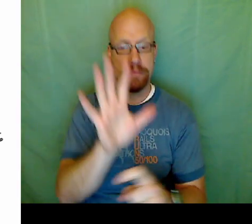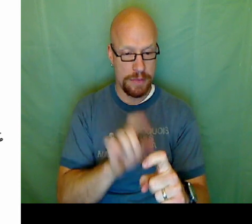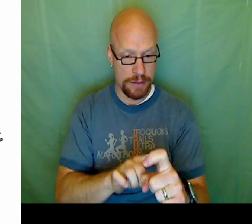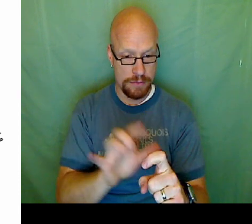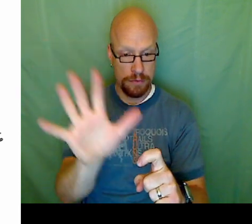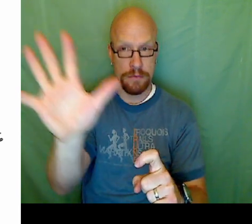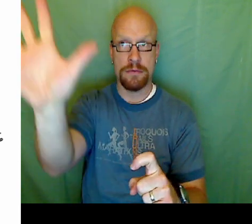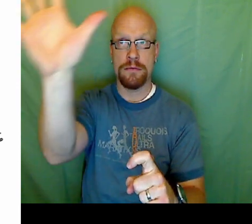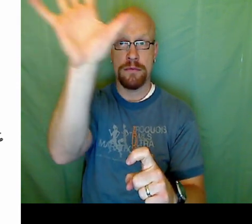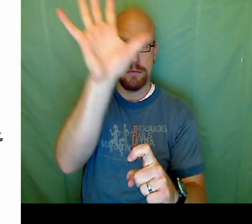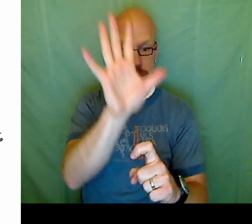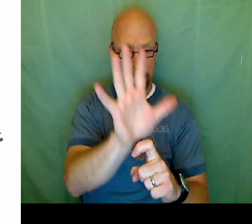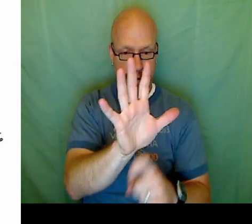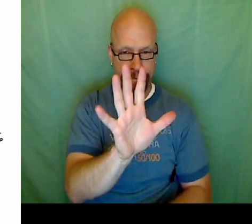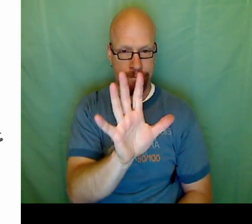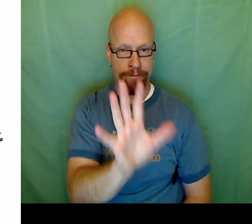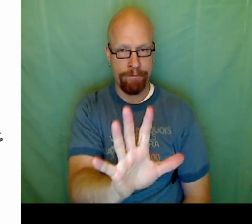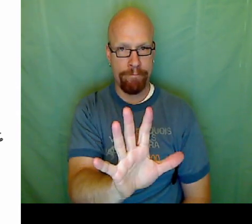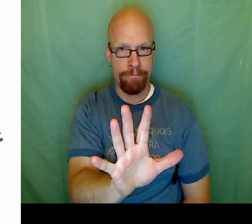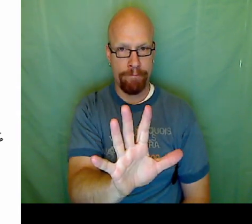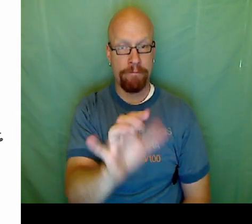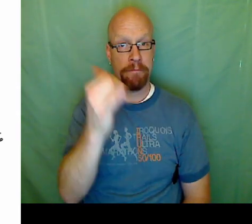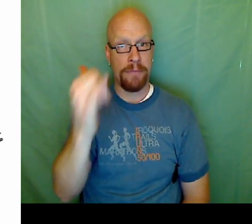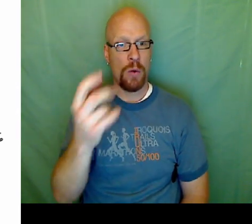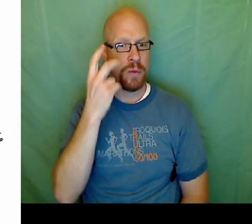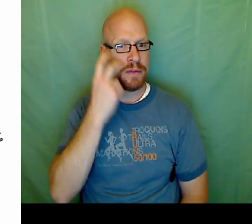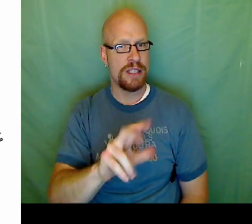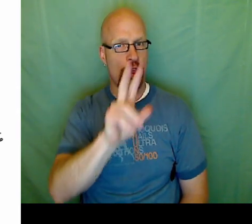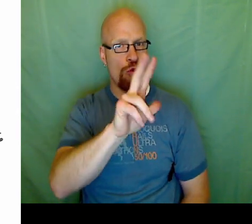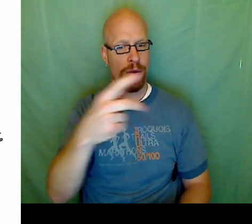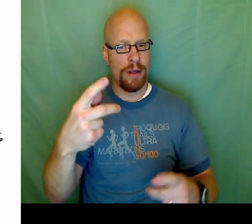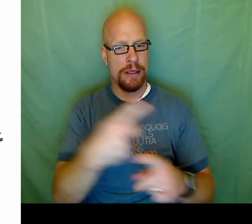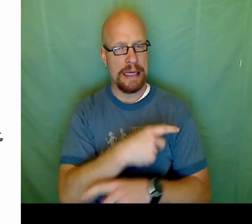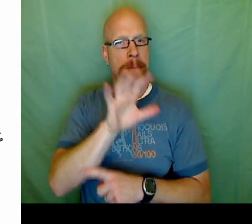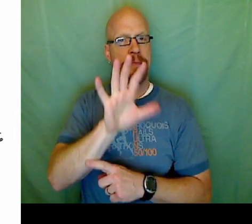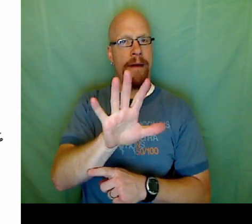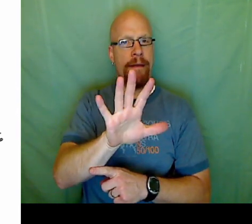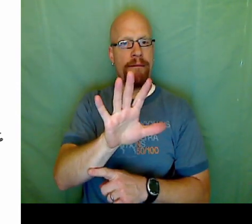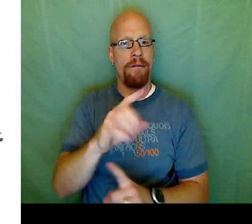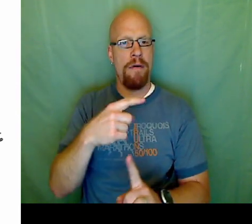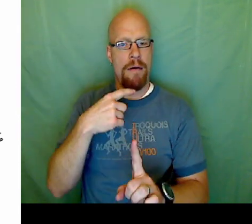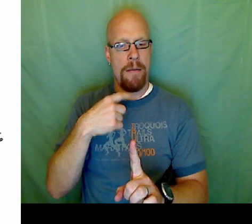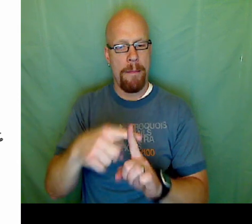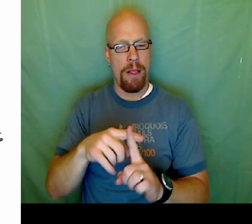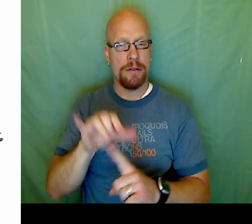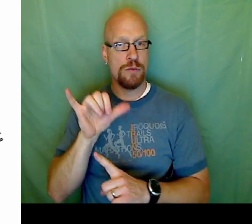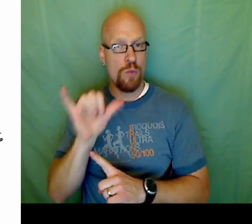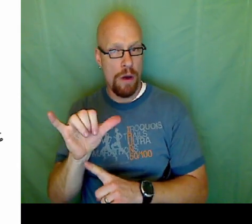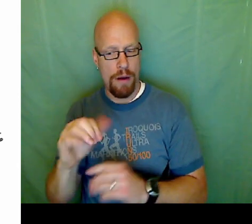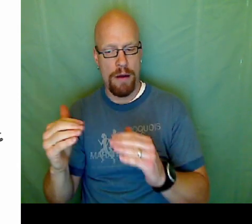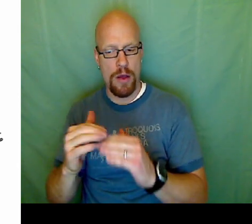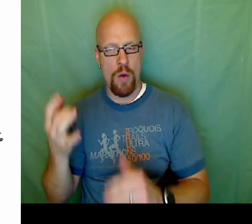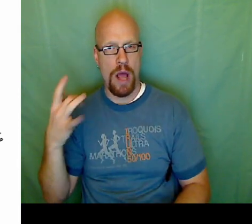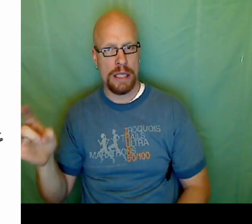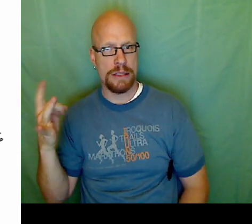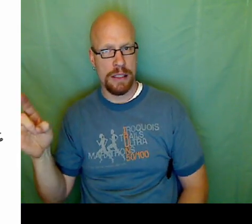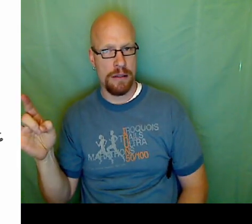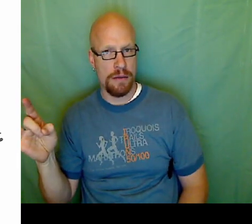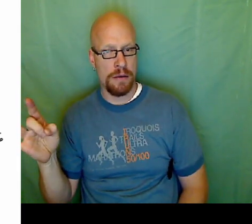So we're going to replace X with 5. All right.